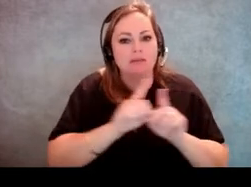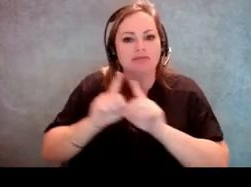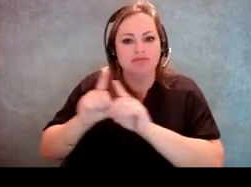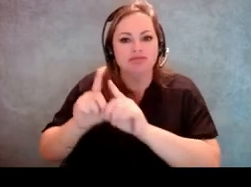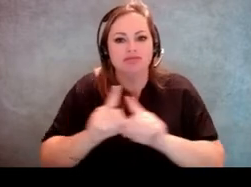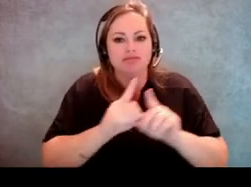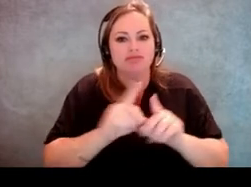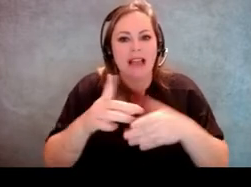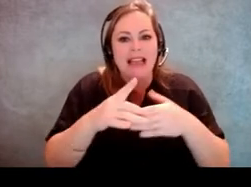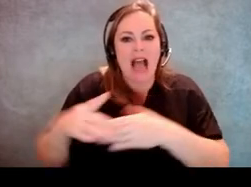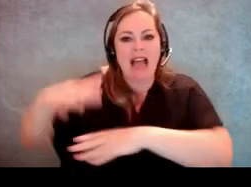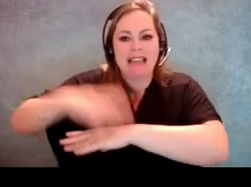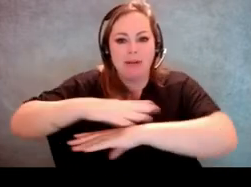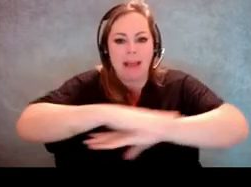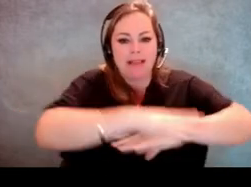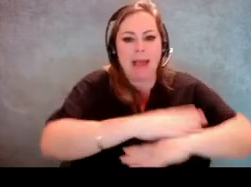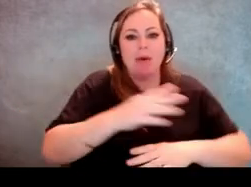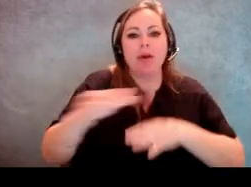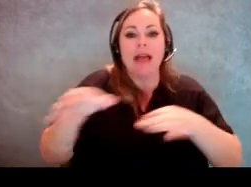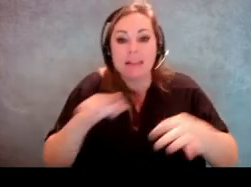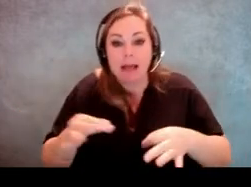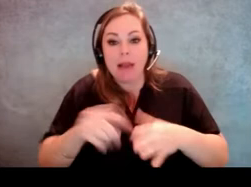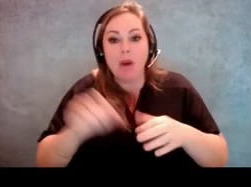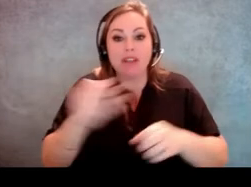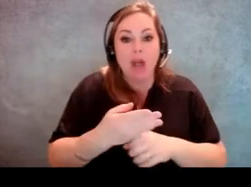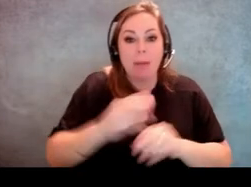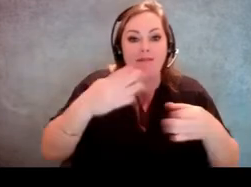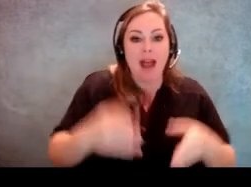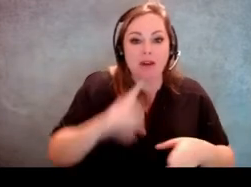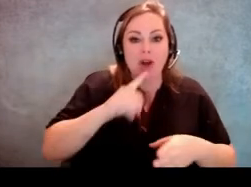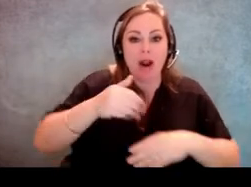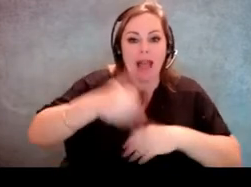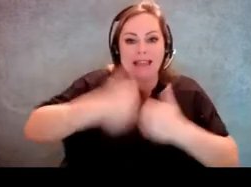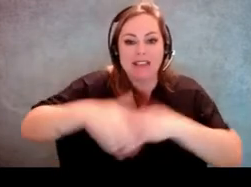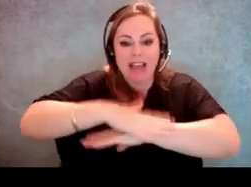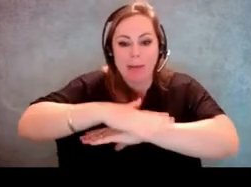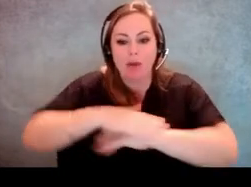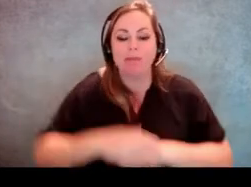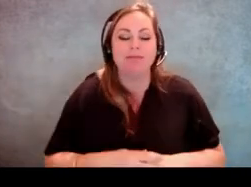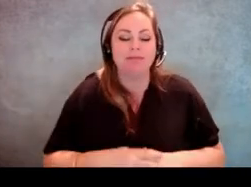to her what job providers were where. And so I was guiding her and telling her